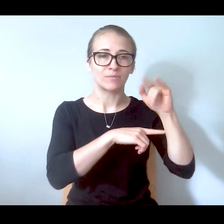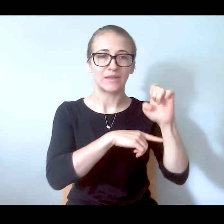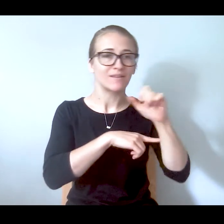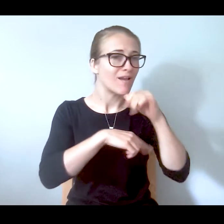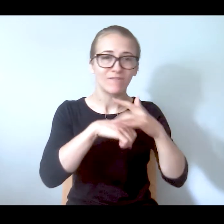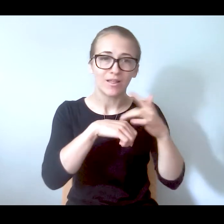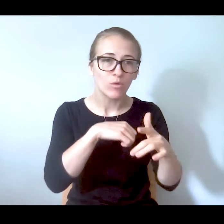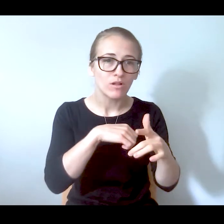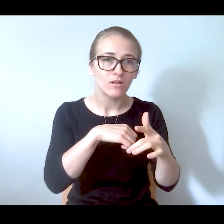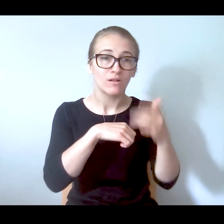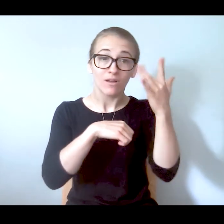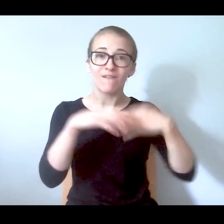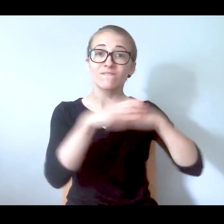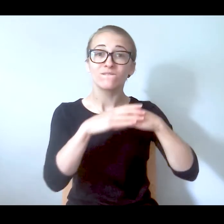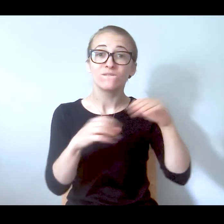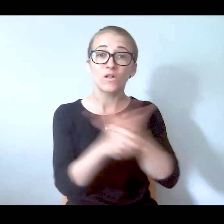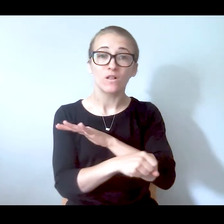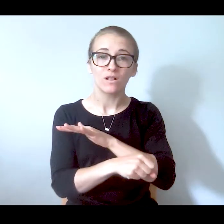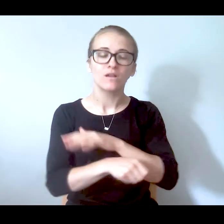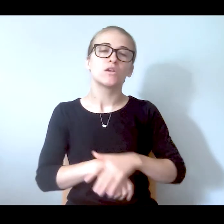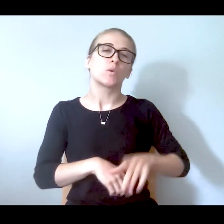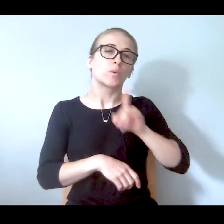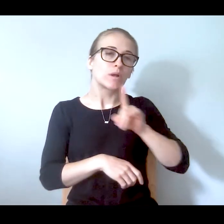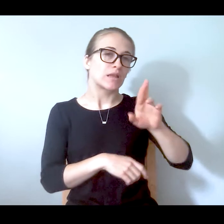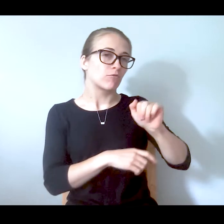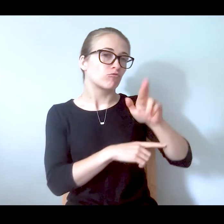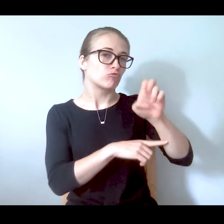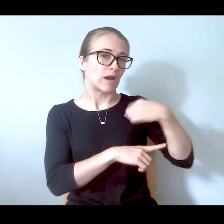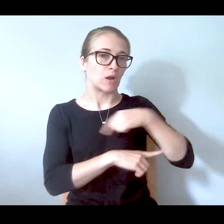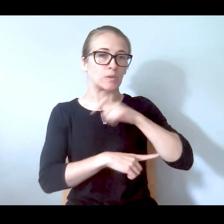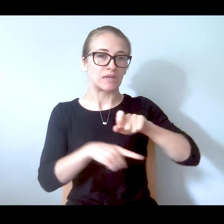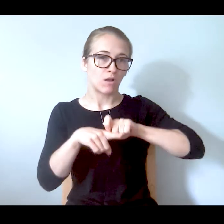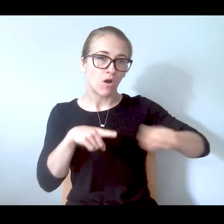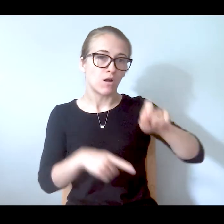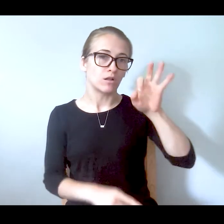So it was a very rare circumstance where we would have to call 911. And even in those cases, people